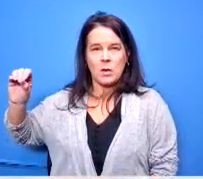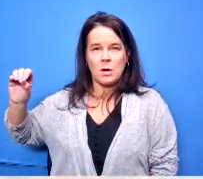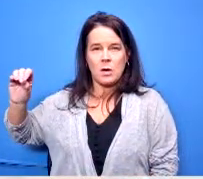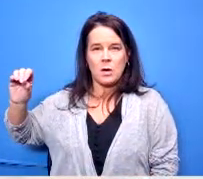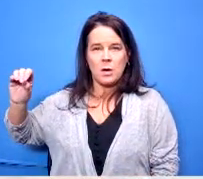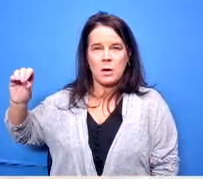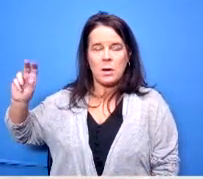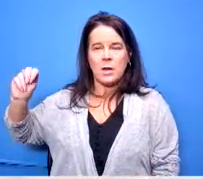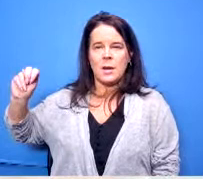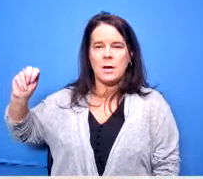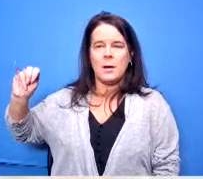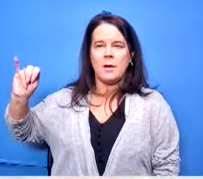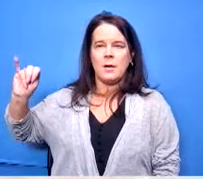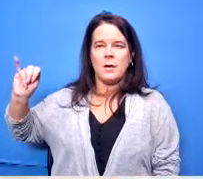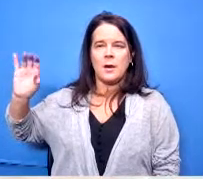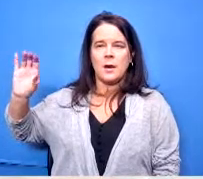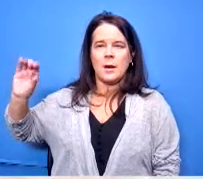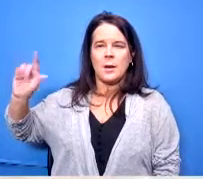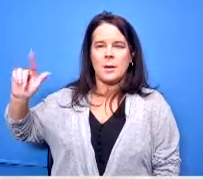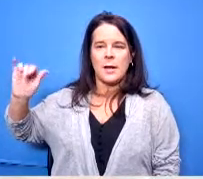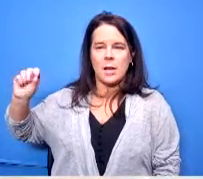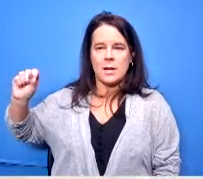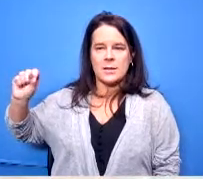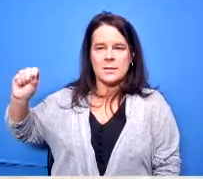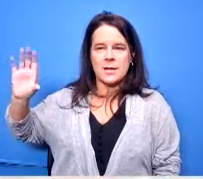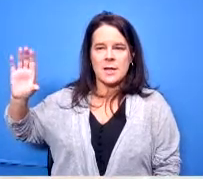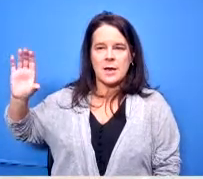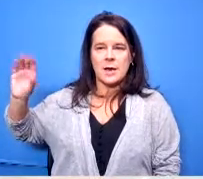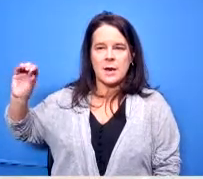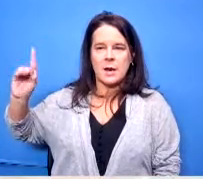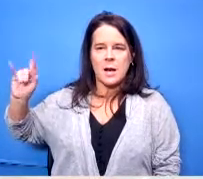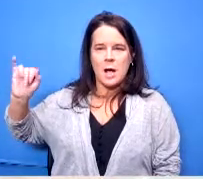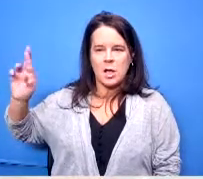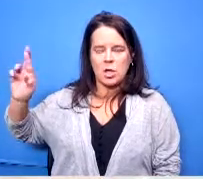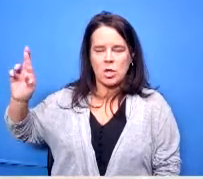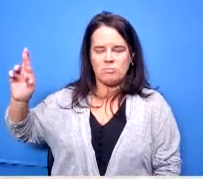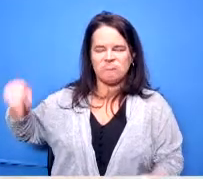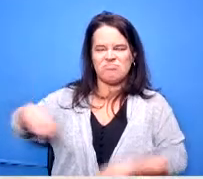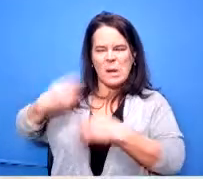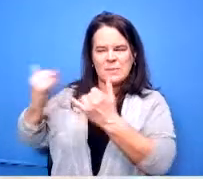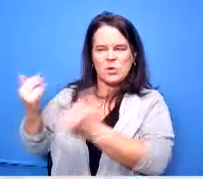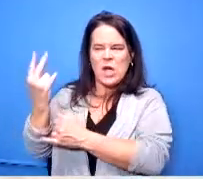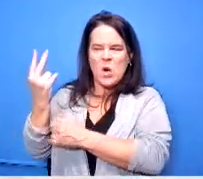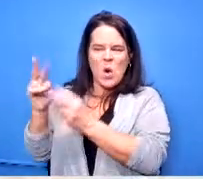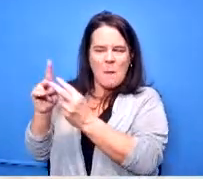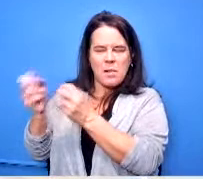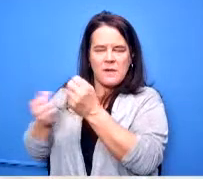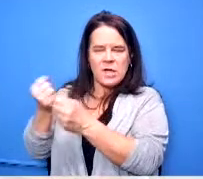nicholas collier and mr collier had been with us for the last couple of years and we we lost him